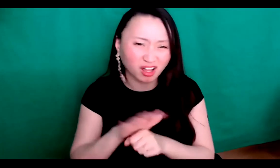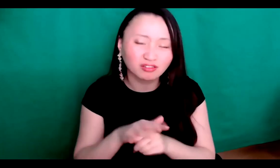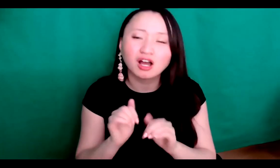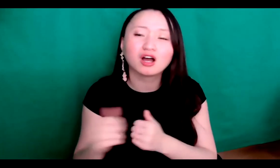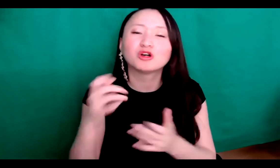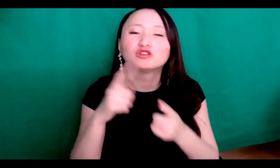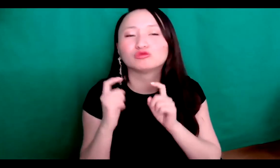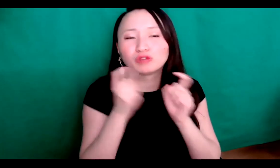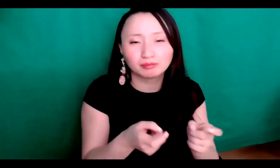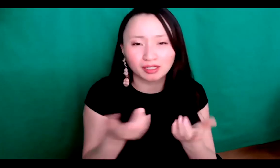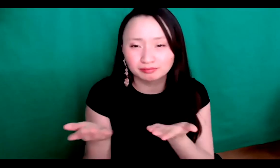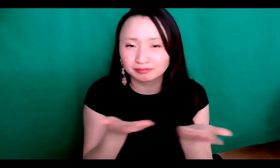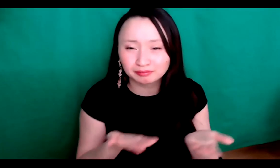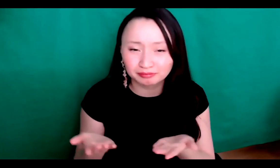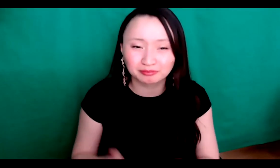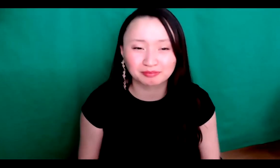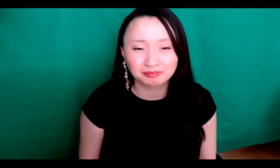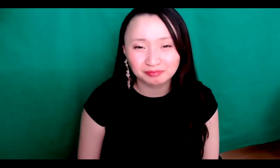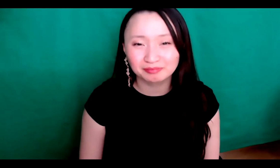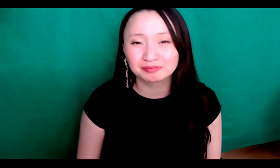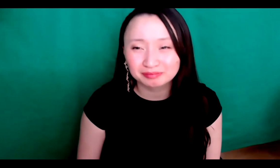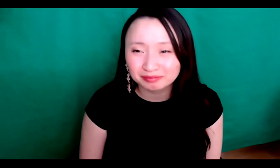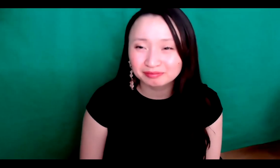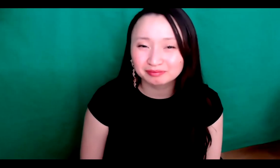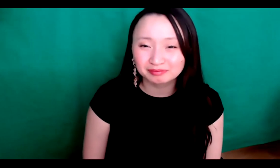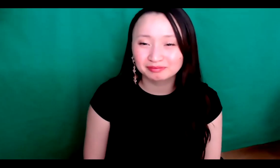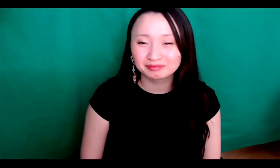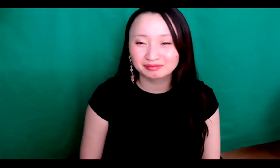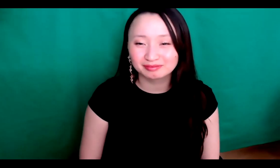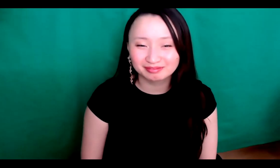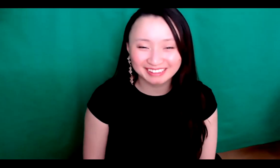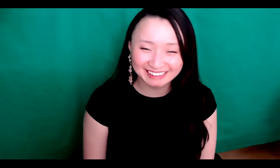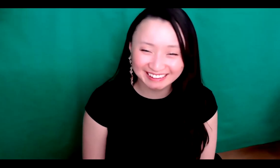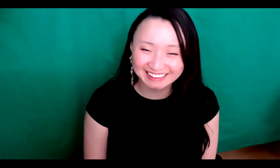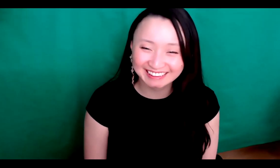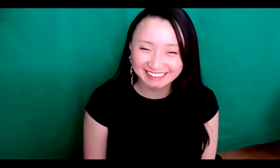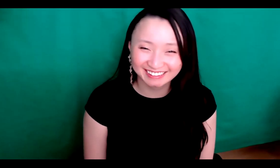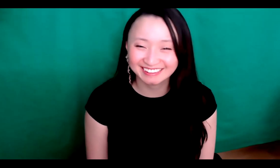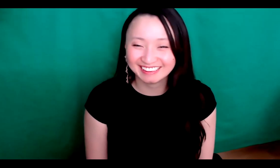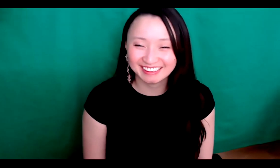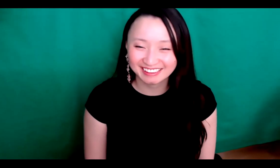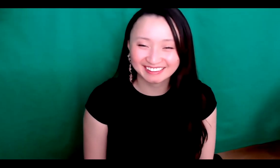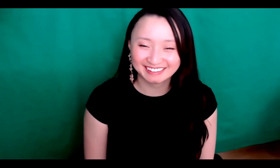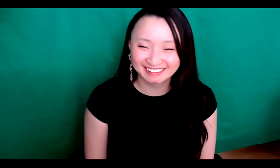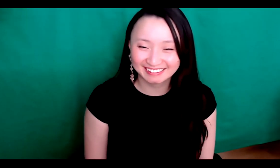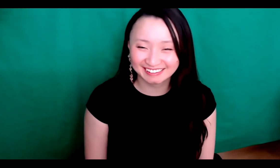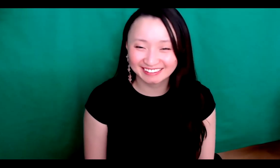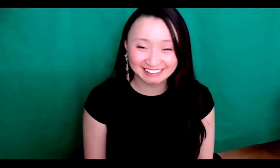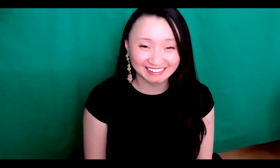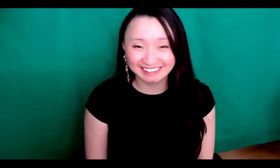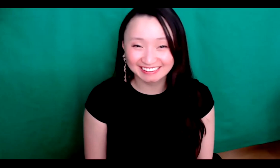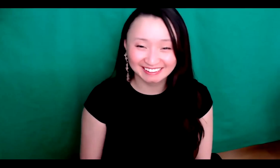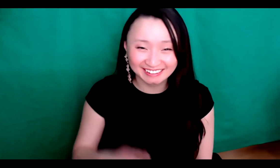that in schools here in America so how would you like to contribute towards that.